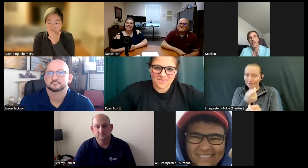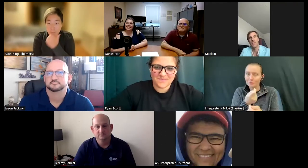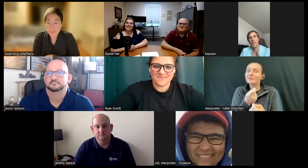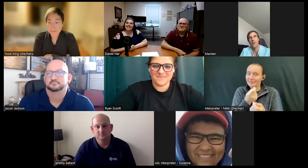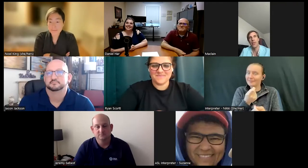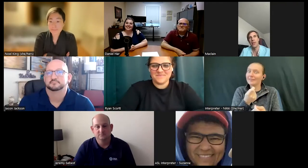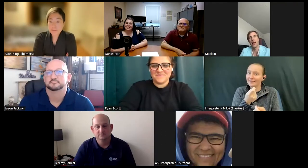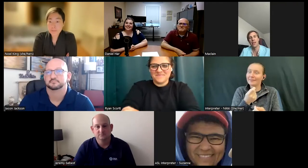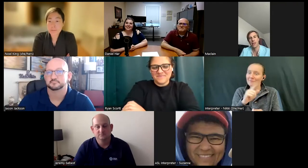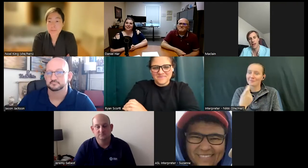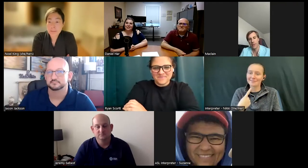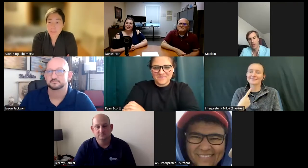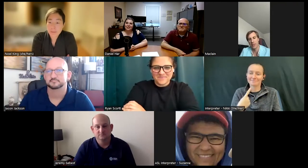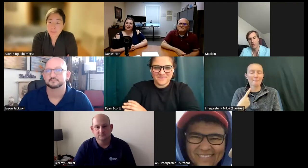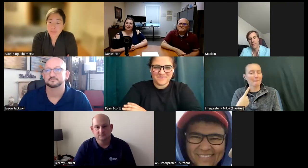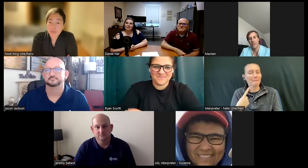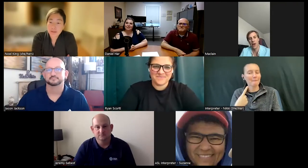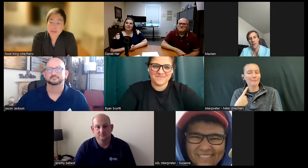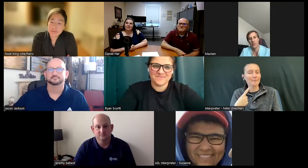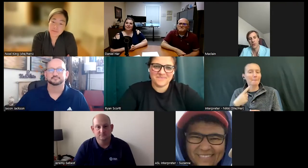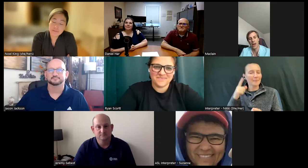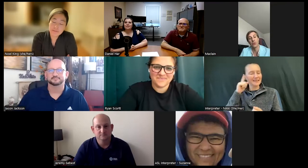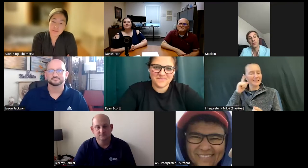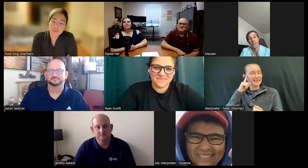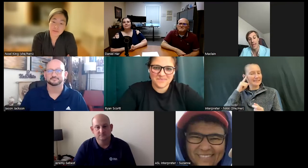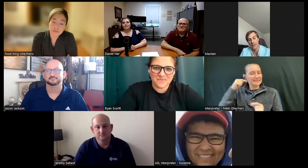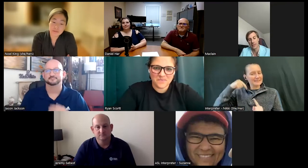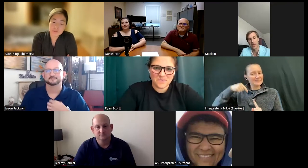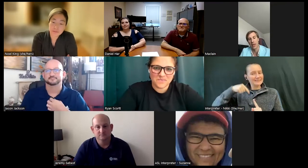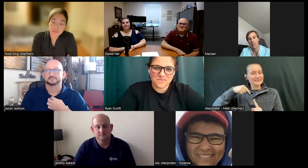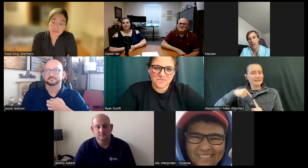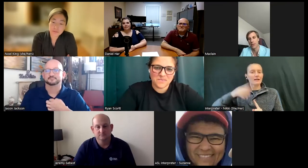I think a lot of it stems from... so I was doing acting at the time and